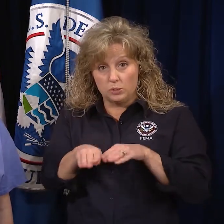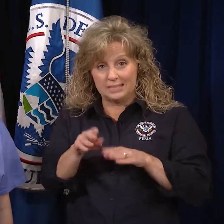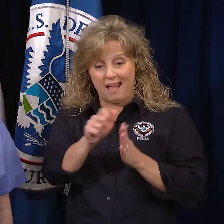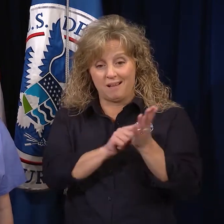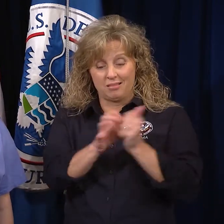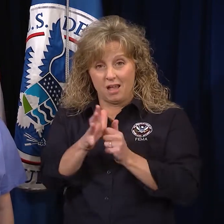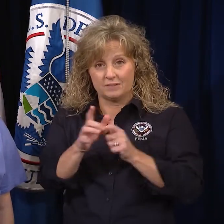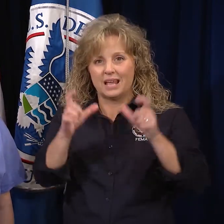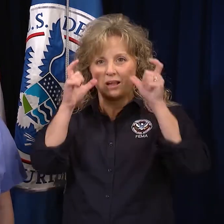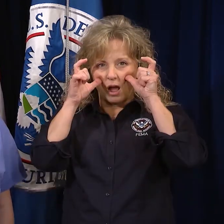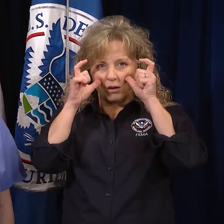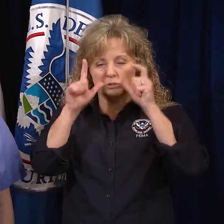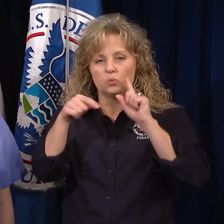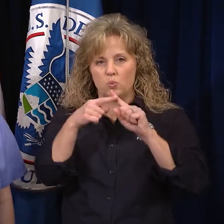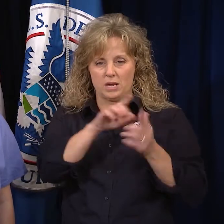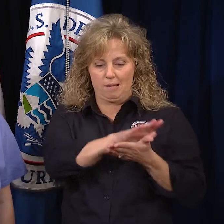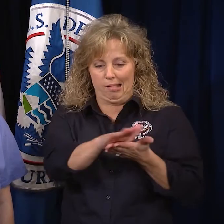when cleaning up your home.